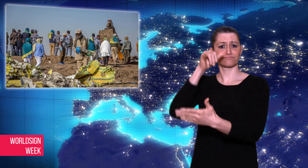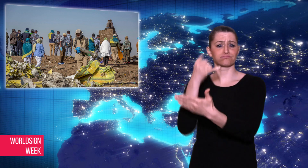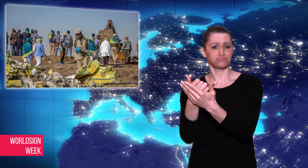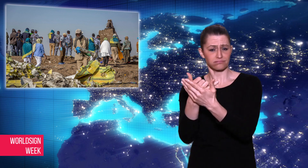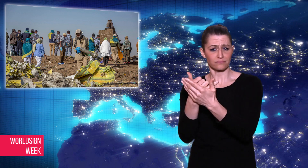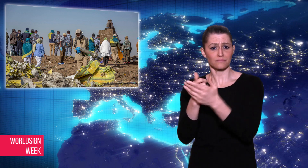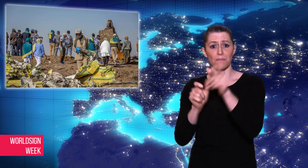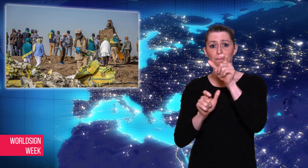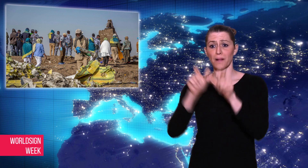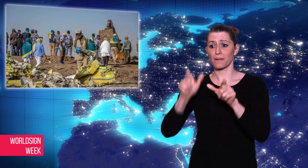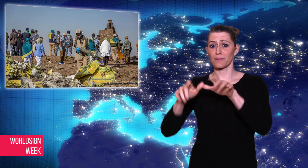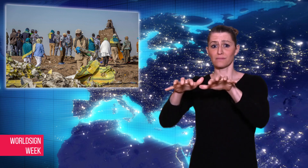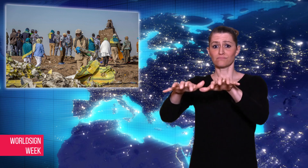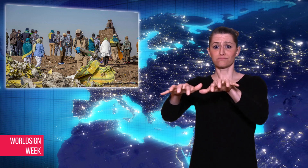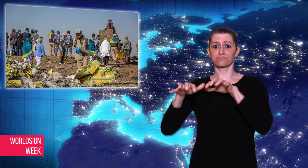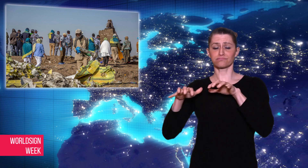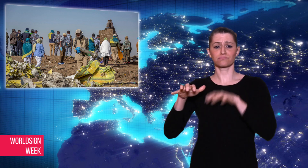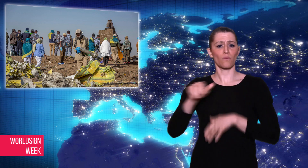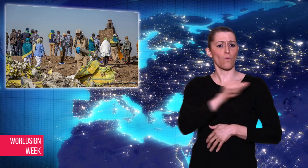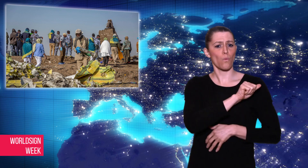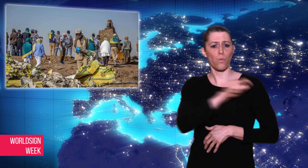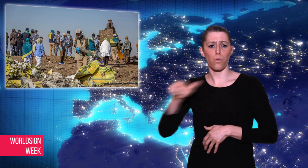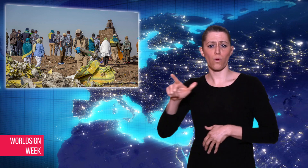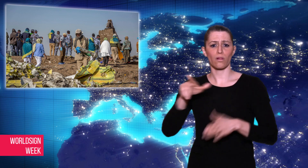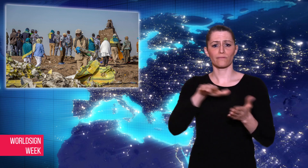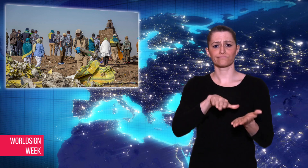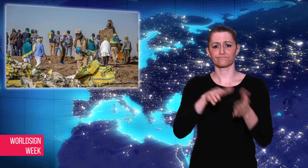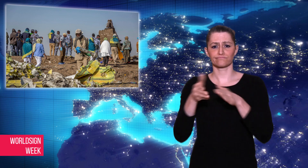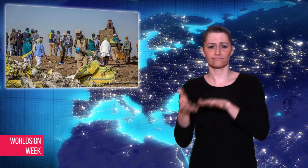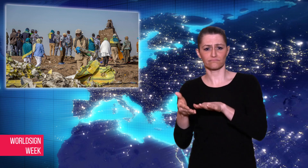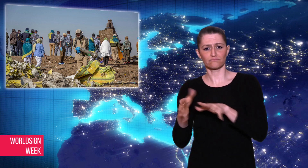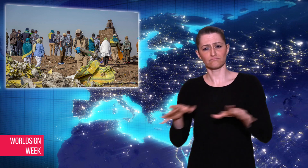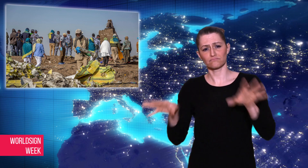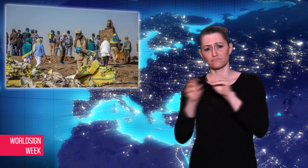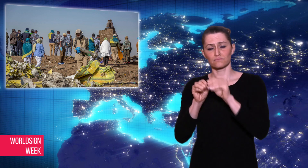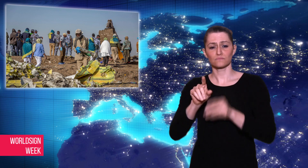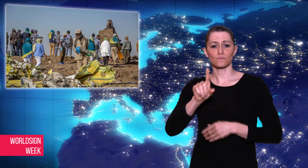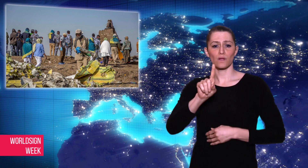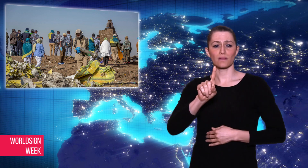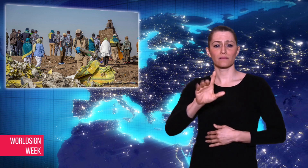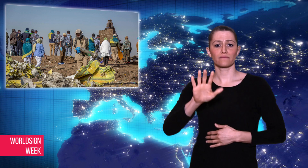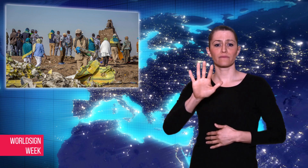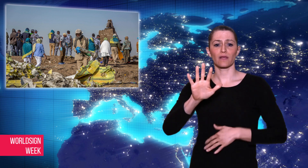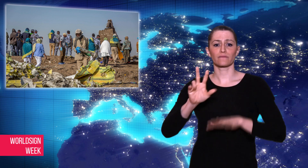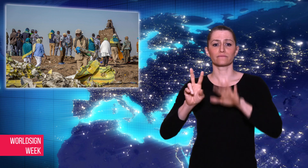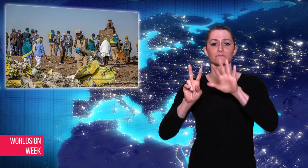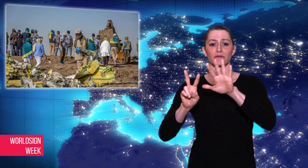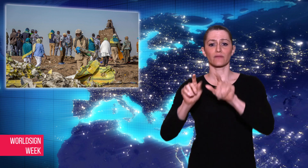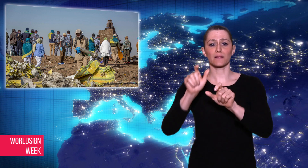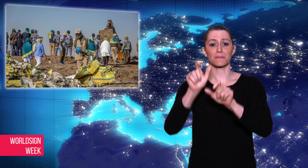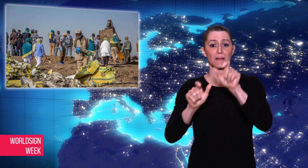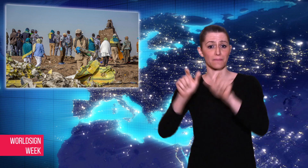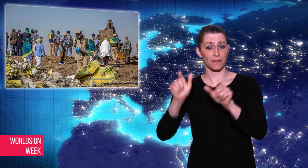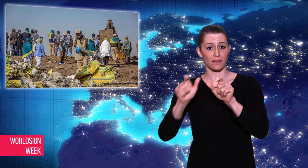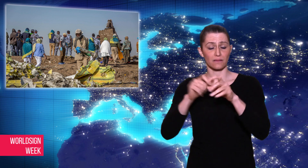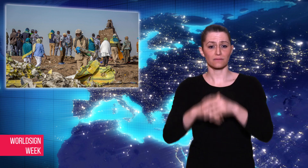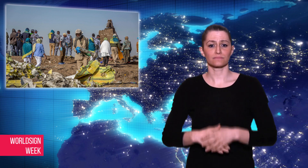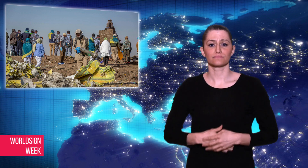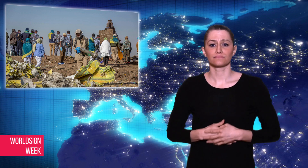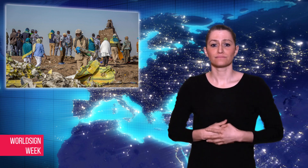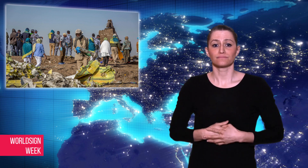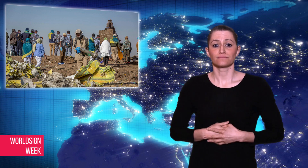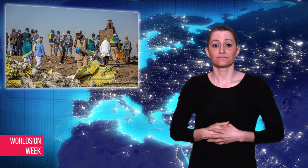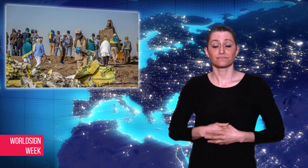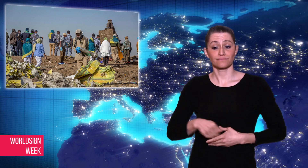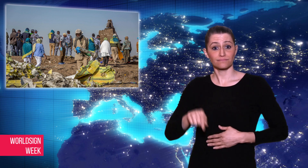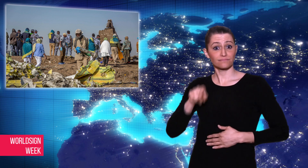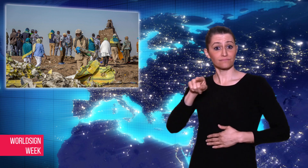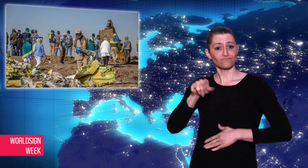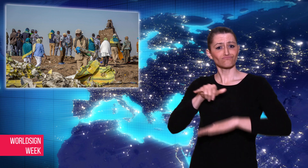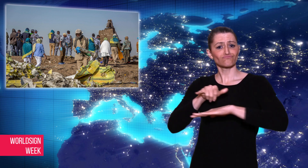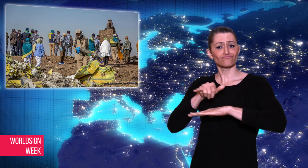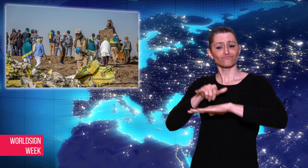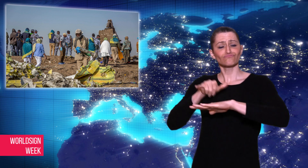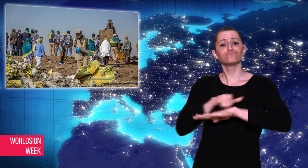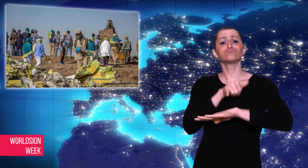of the capital on Sunday. The crash killed everybody on